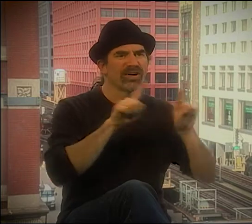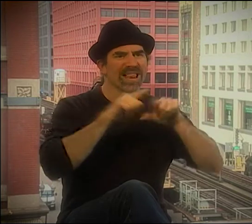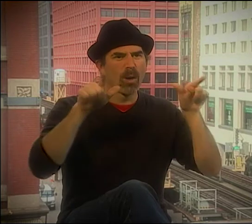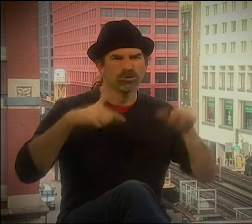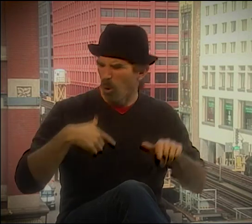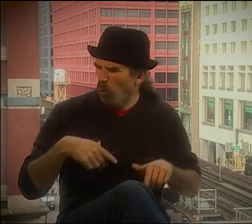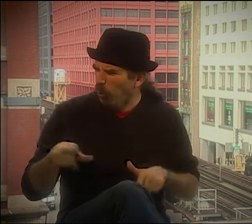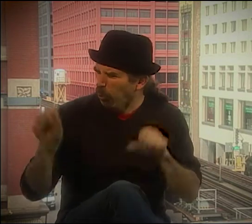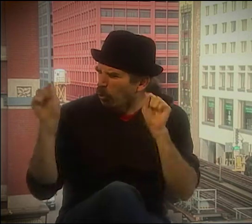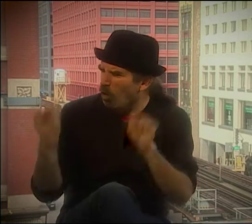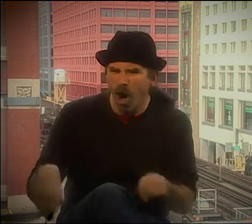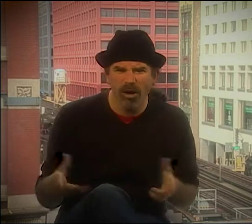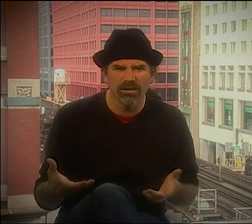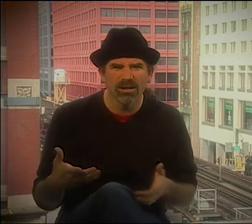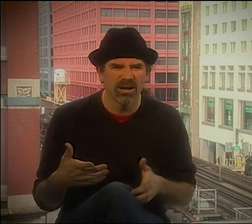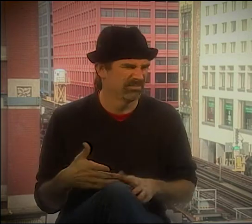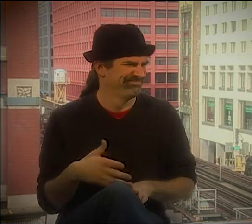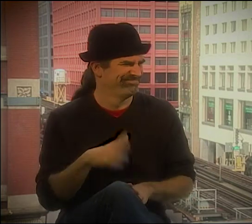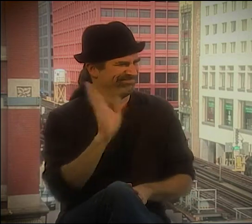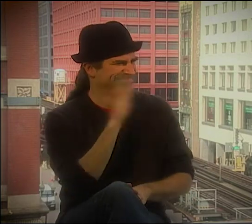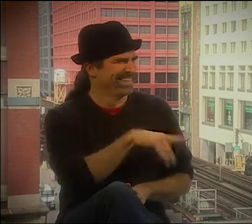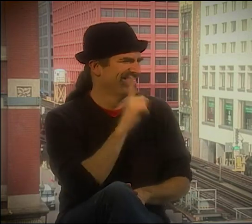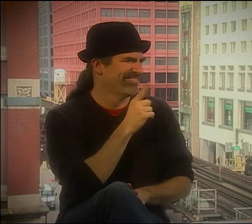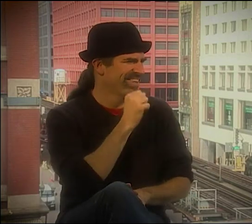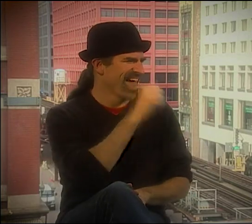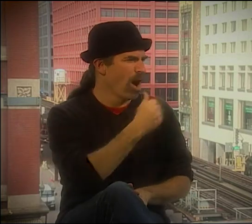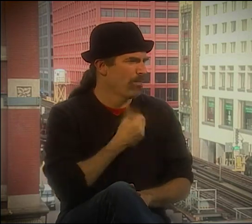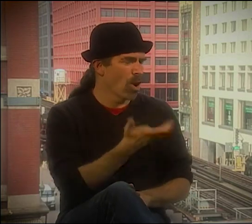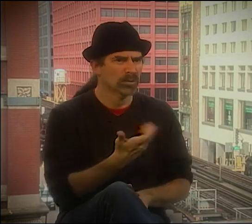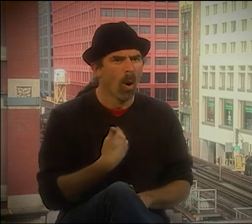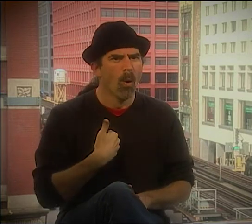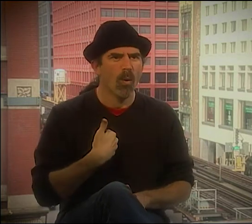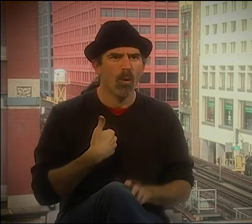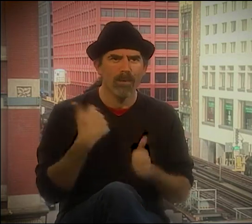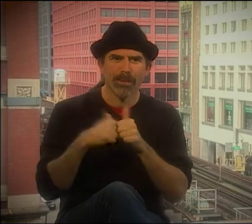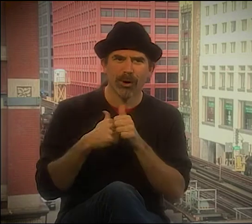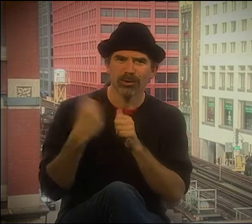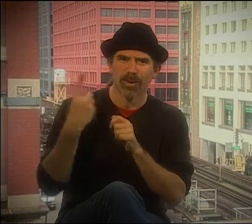"WELL, THERE'S GESTURE AND THEN THERE'S SIGNED ENGLISH, AND THEN THERE ARE ALL KINDS OF LANGUAGES."